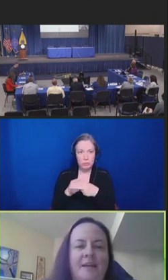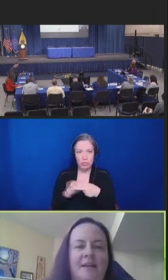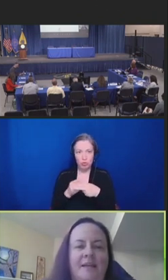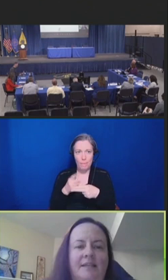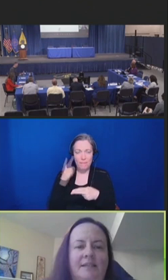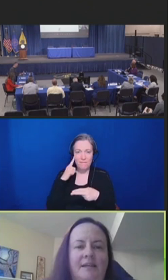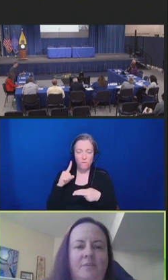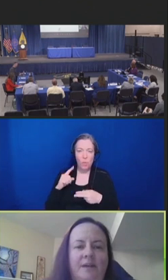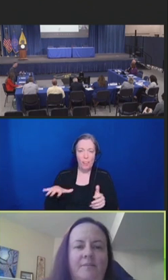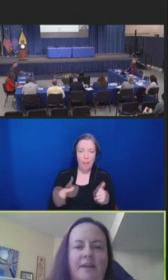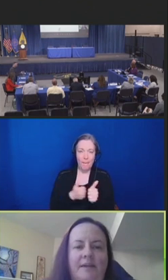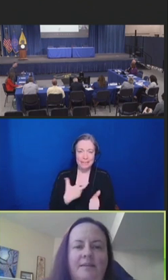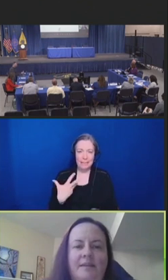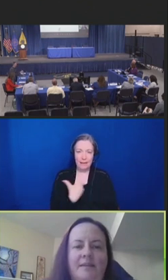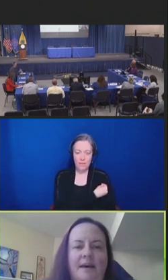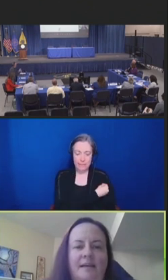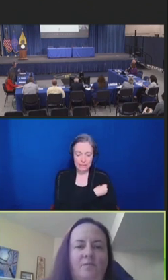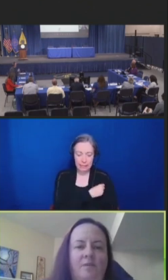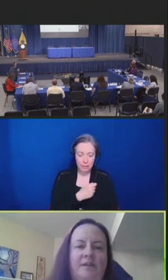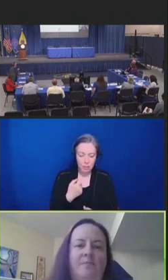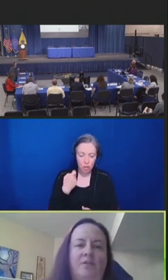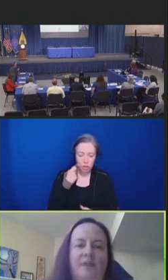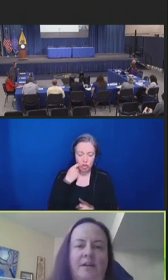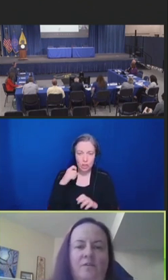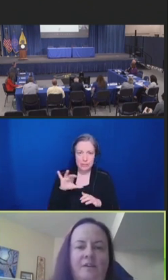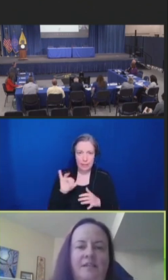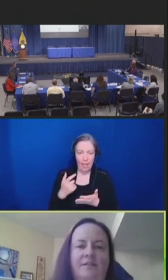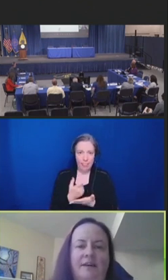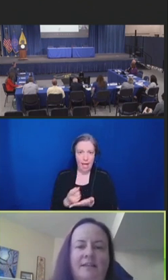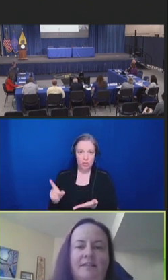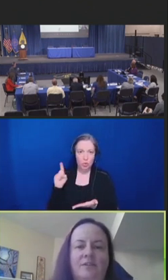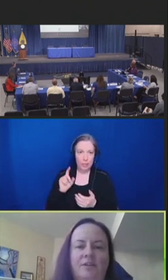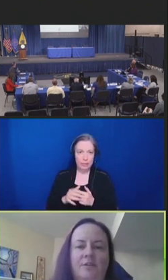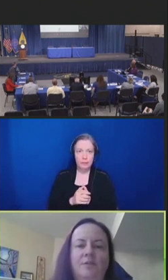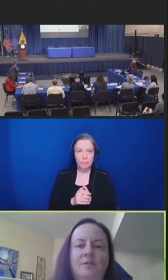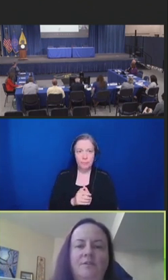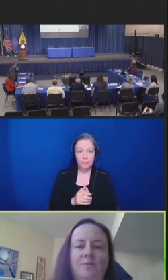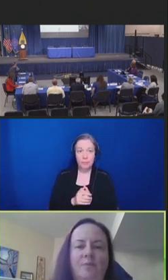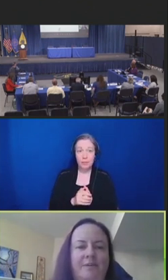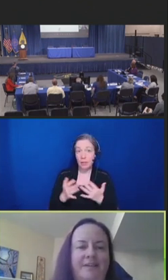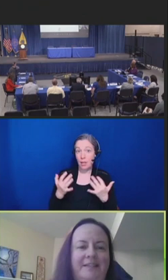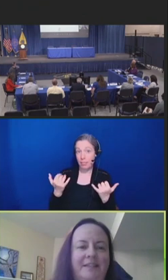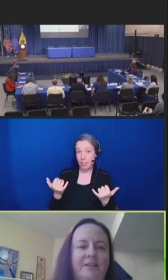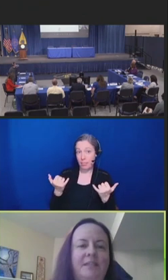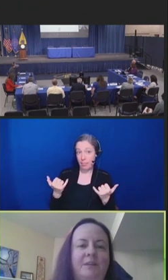NACI now recommends that when an mRNA COVID-19 vaccines are used for the primary series,